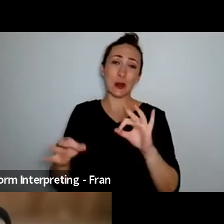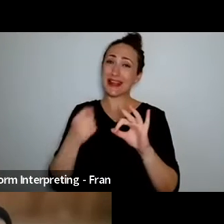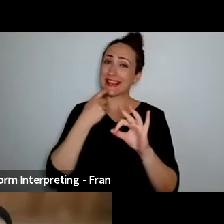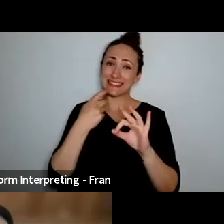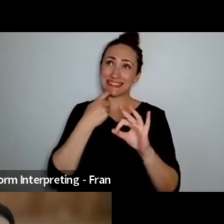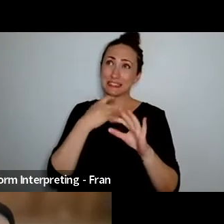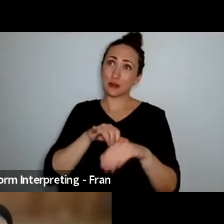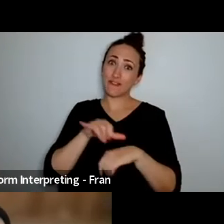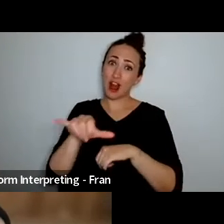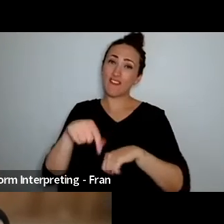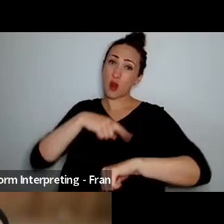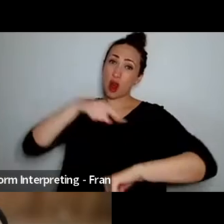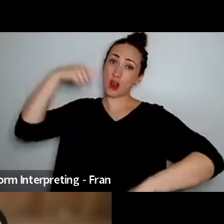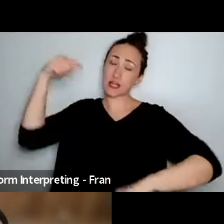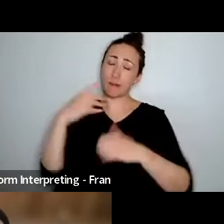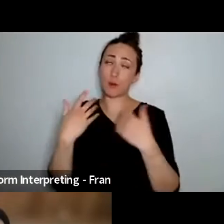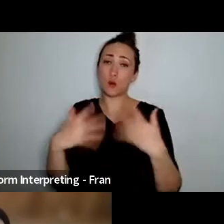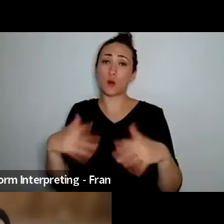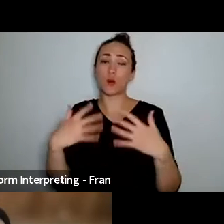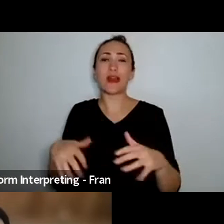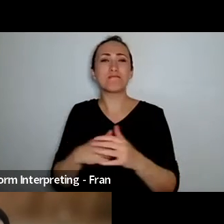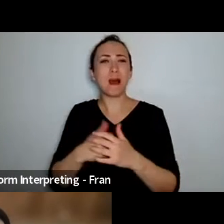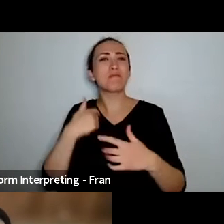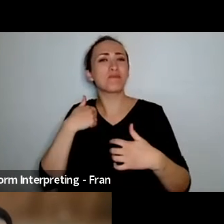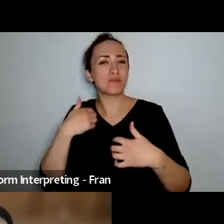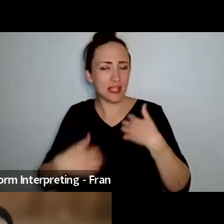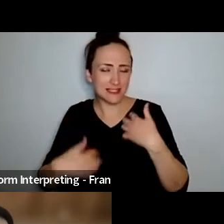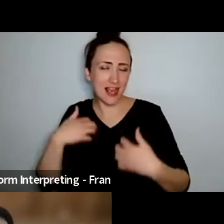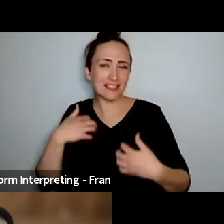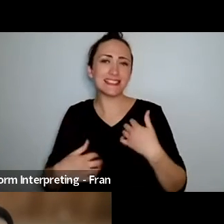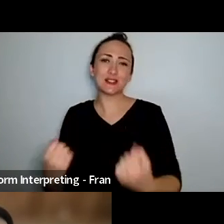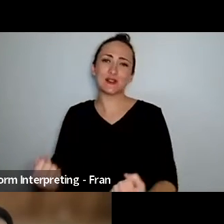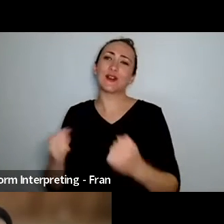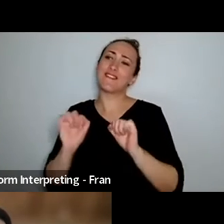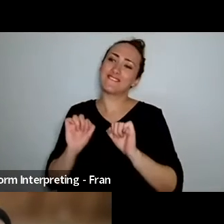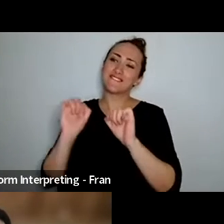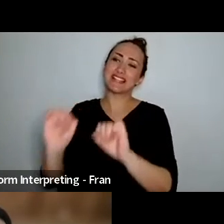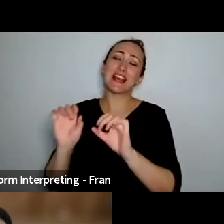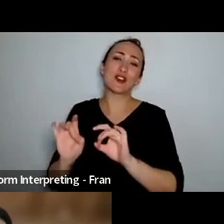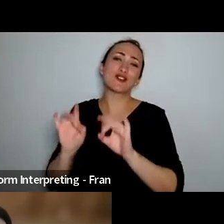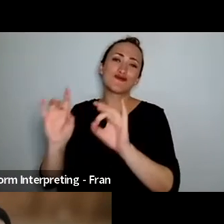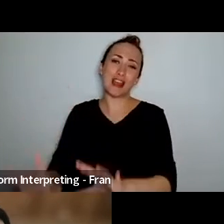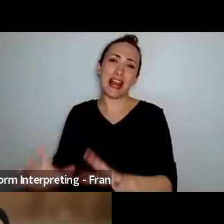so I'm looking forward to coming home and being energized and being with loved ones again